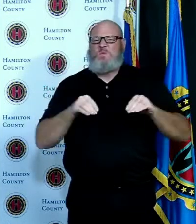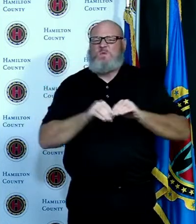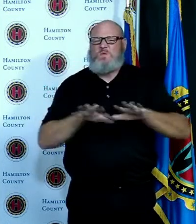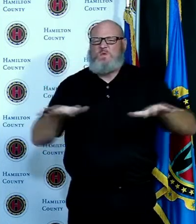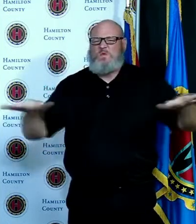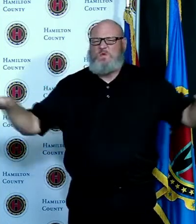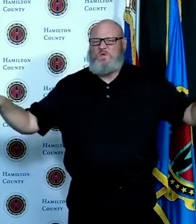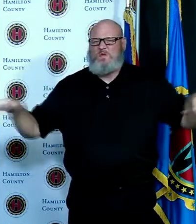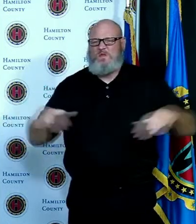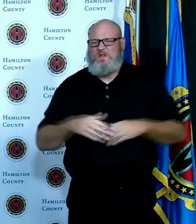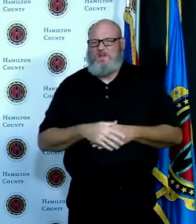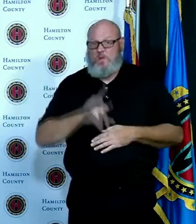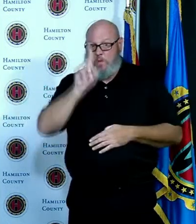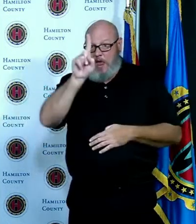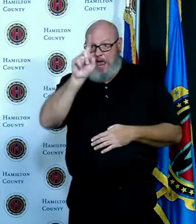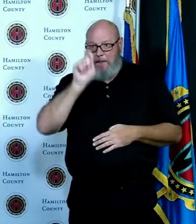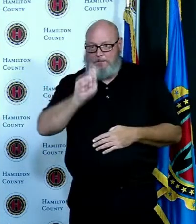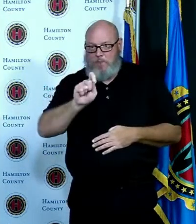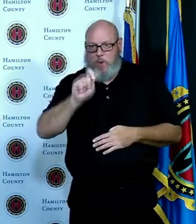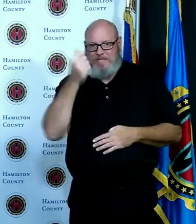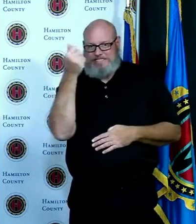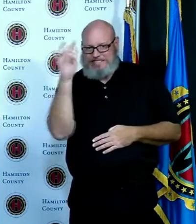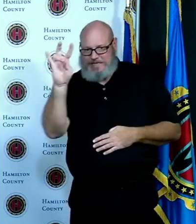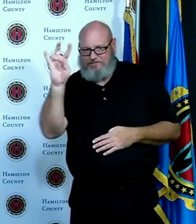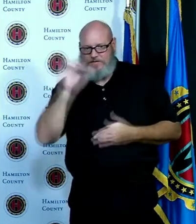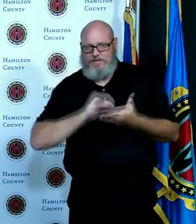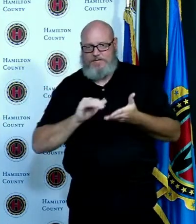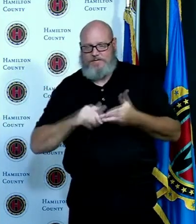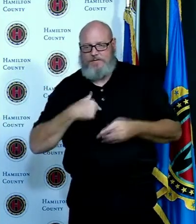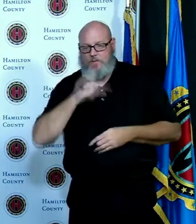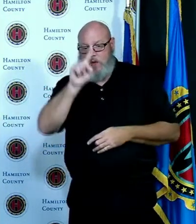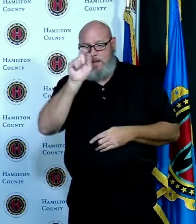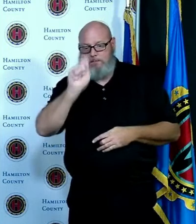below one so we can start to see some shrink in the Covid activity here in our community